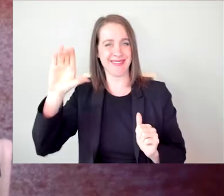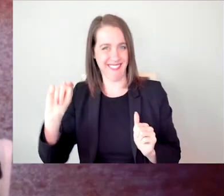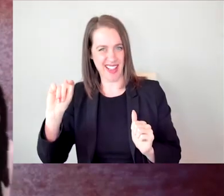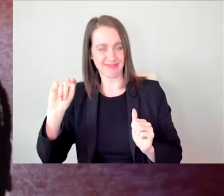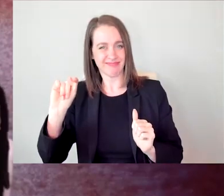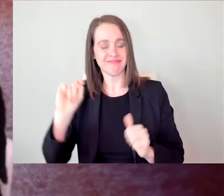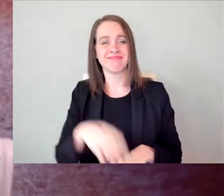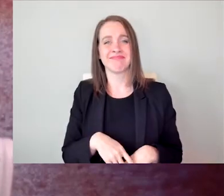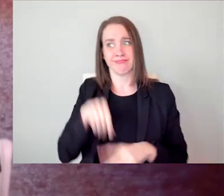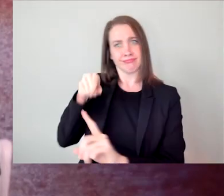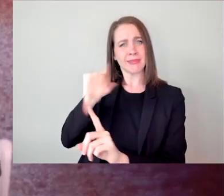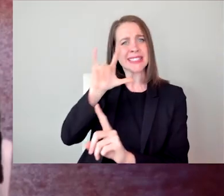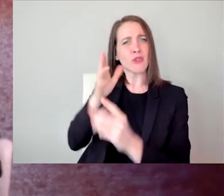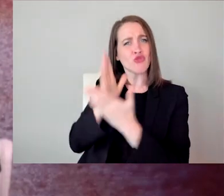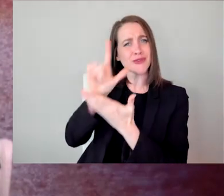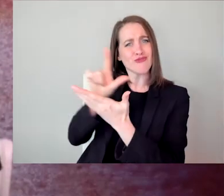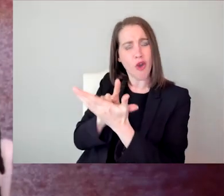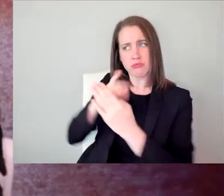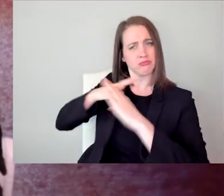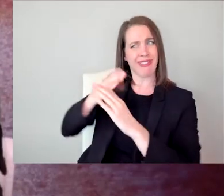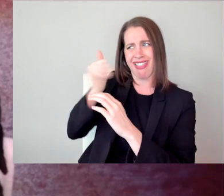It's a civil rights law, prohibiting discrimination